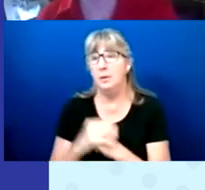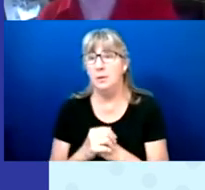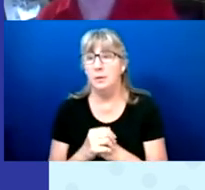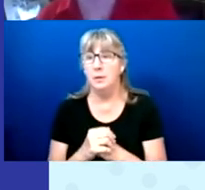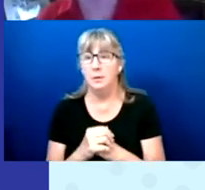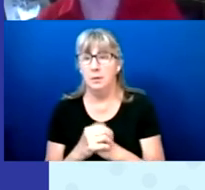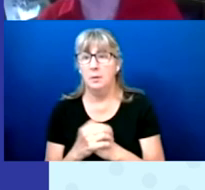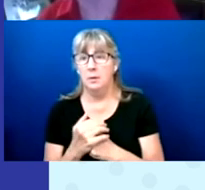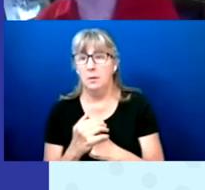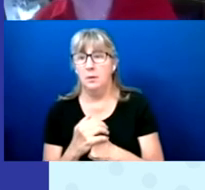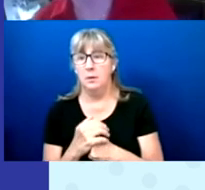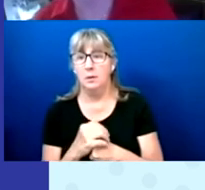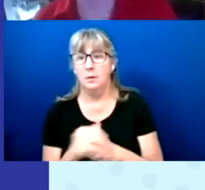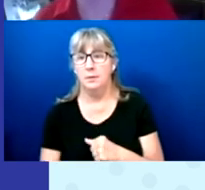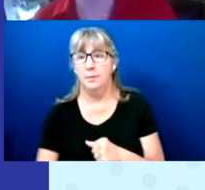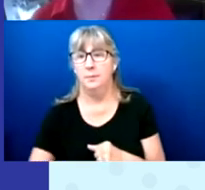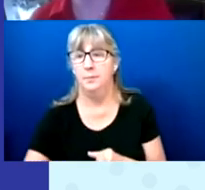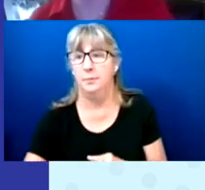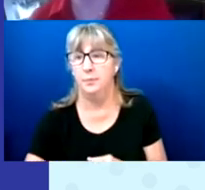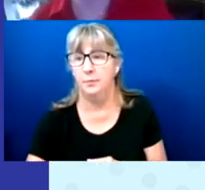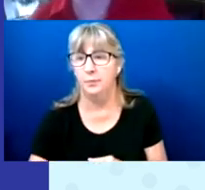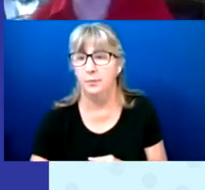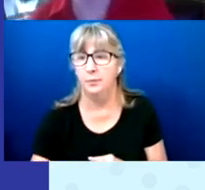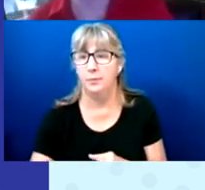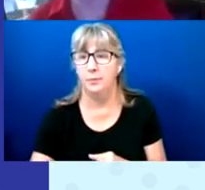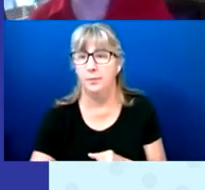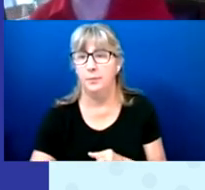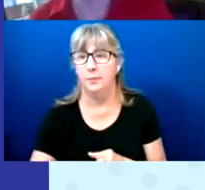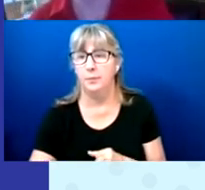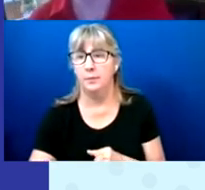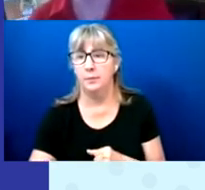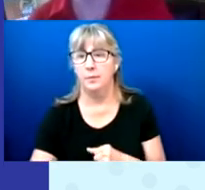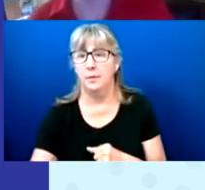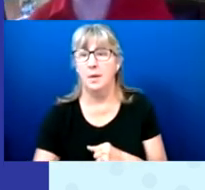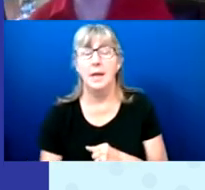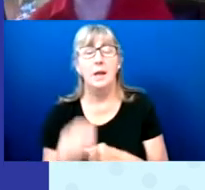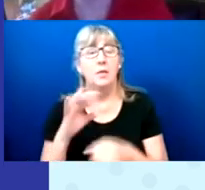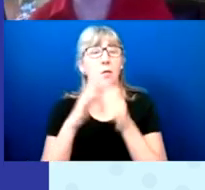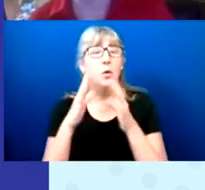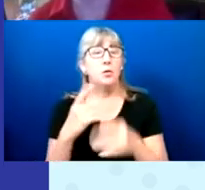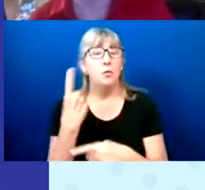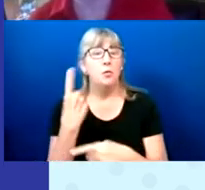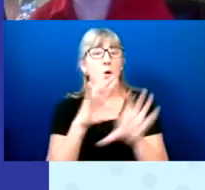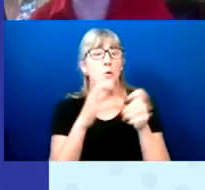Do voters from one disability group vote more often? And if so, why?